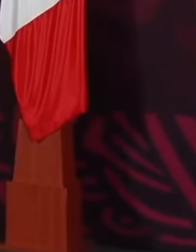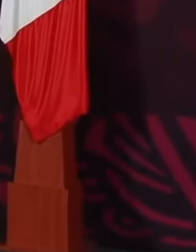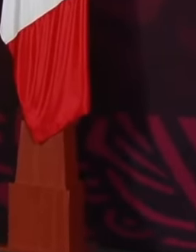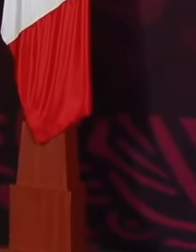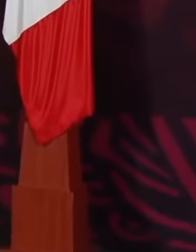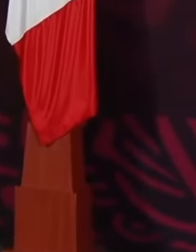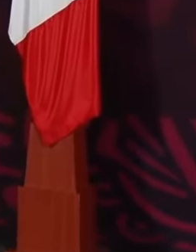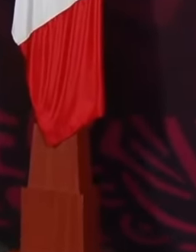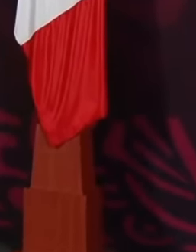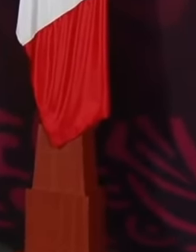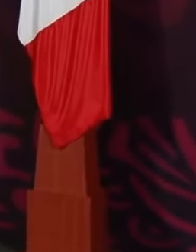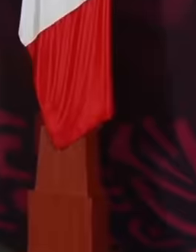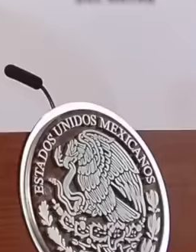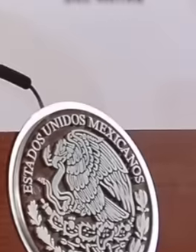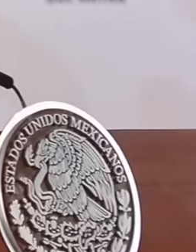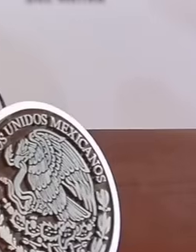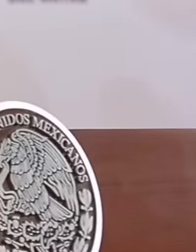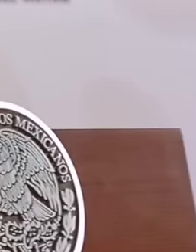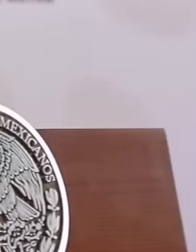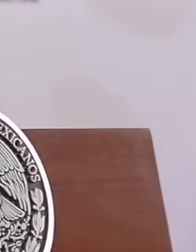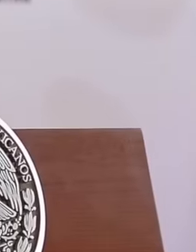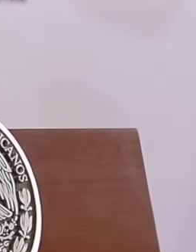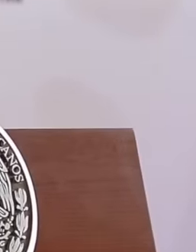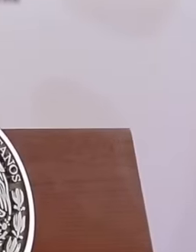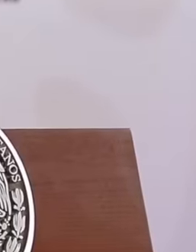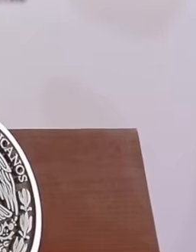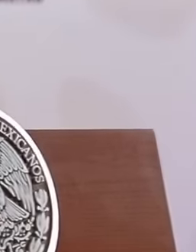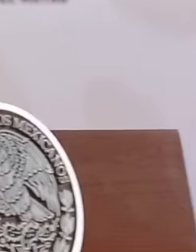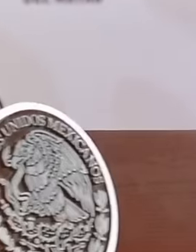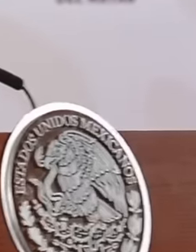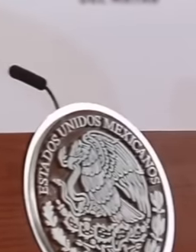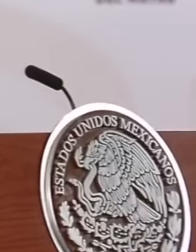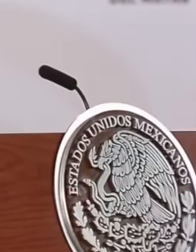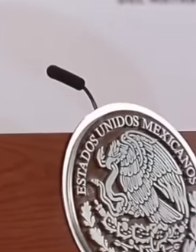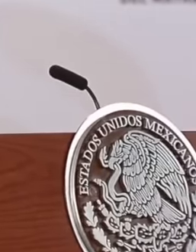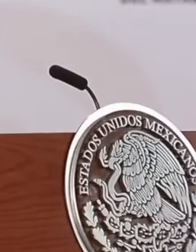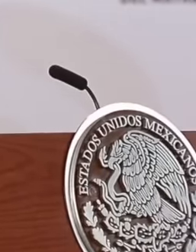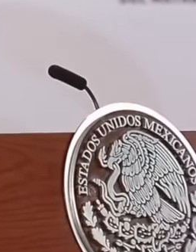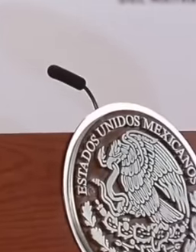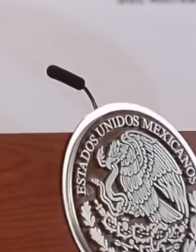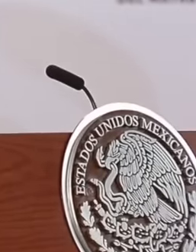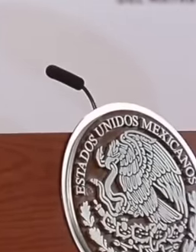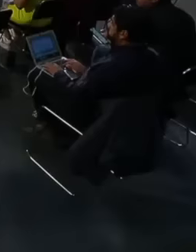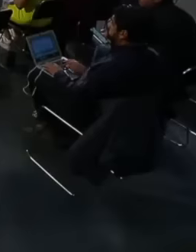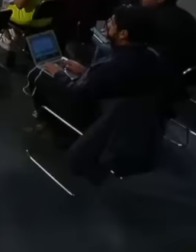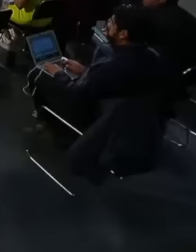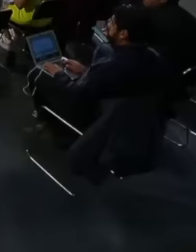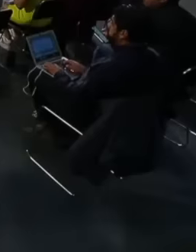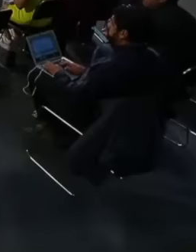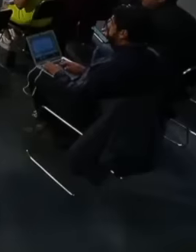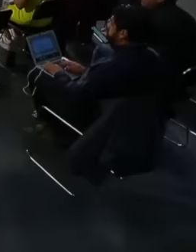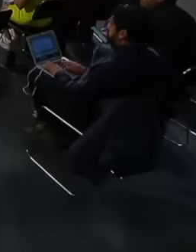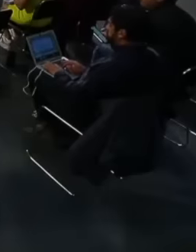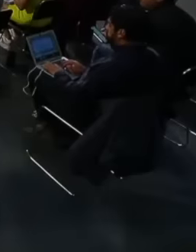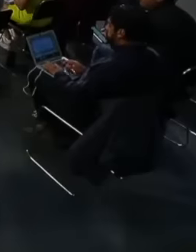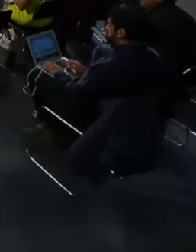see that I am in a bad state of mind, he has just been appointed president of the